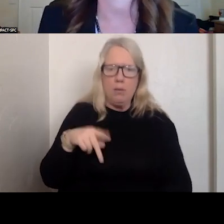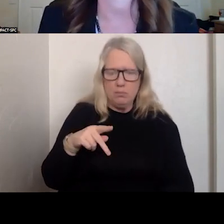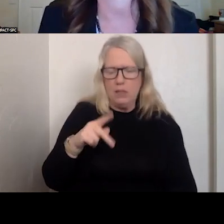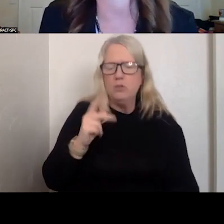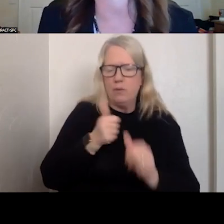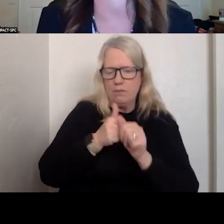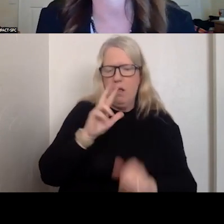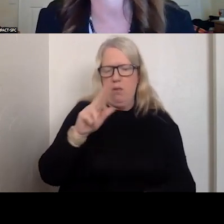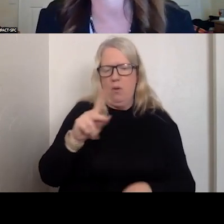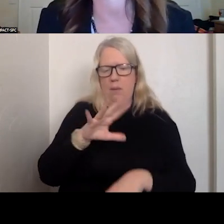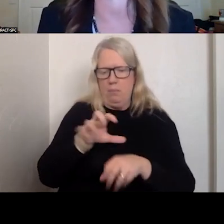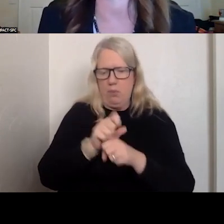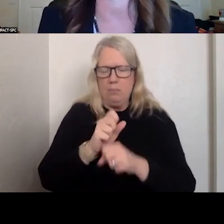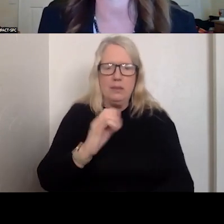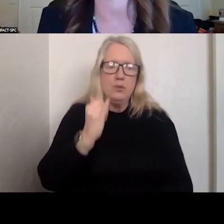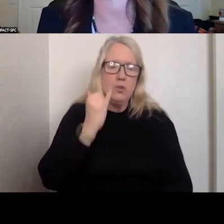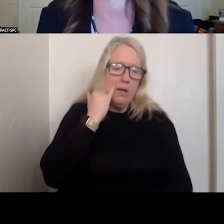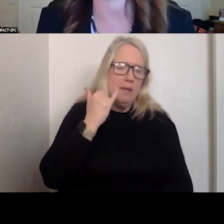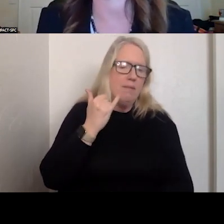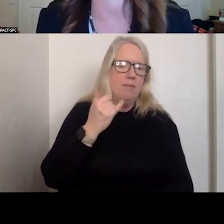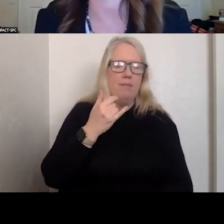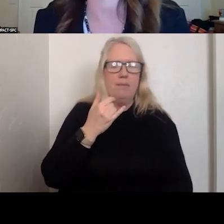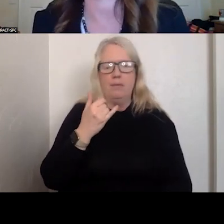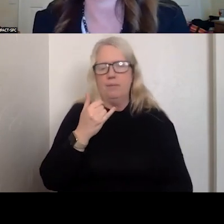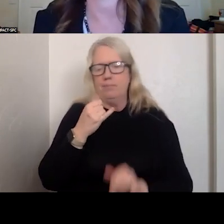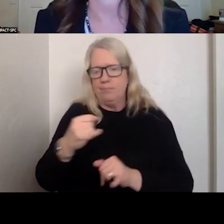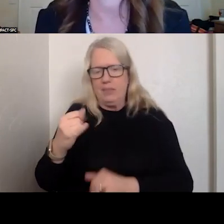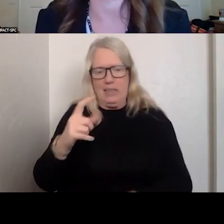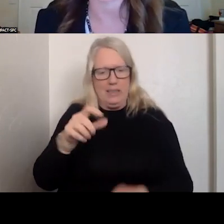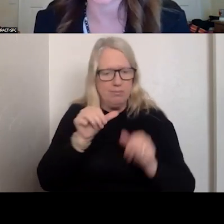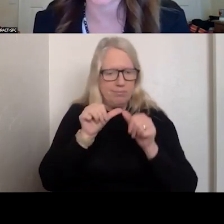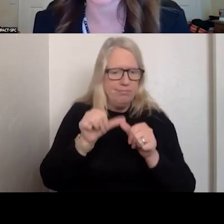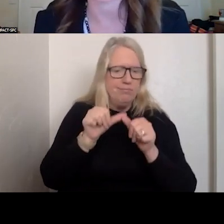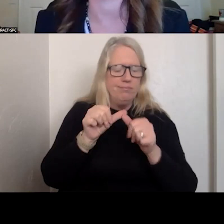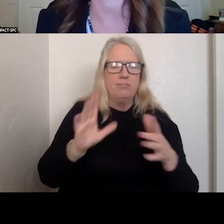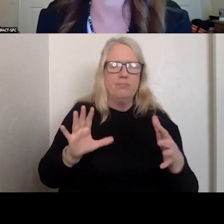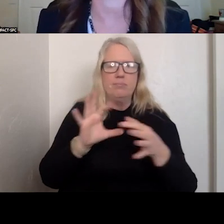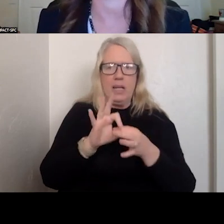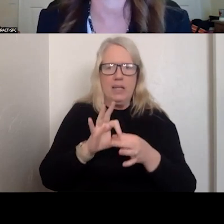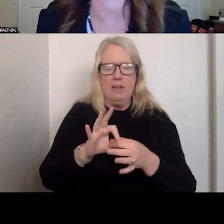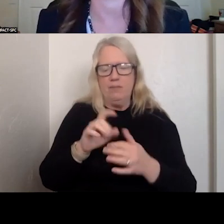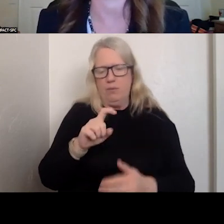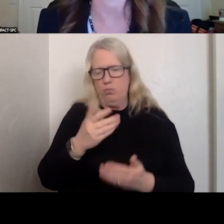WHEN INDIVIDUALS NEED ONGOING CONNECTION AND RESOURCES TO CARE,